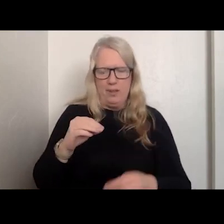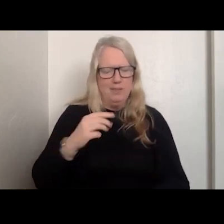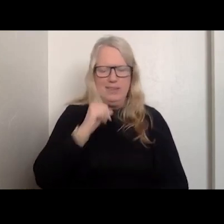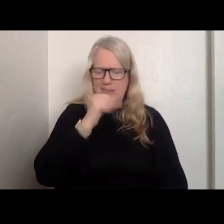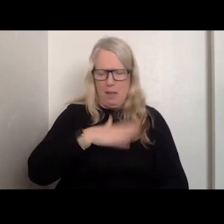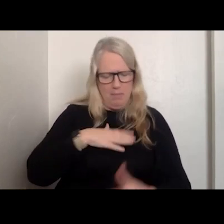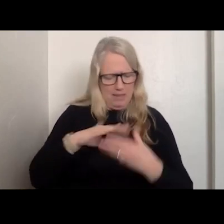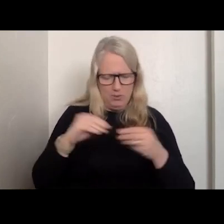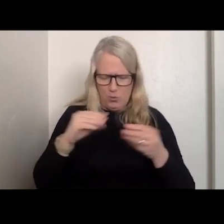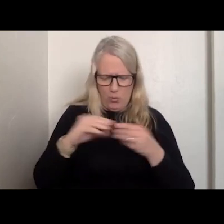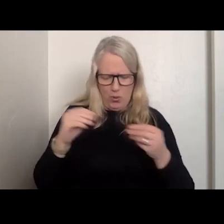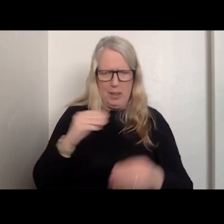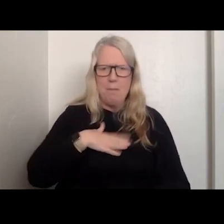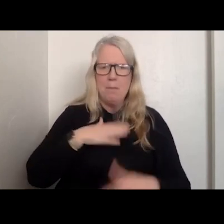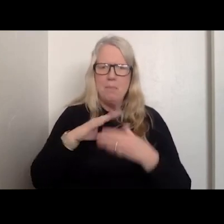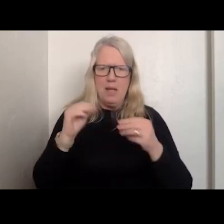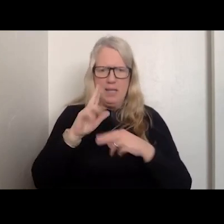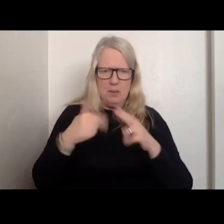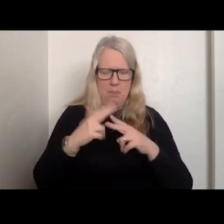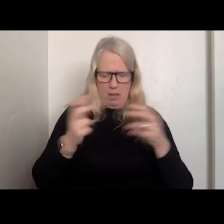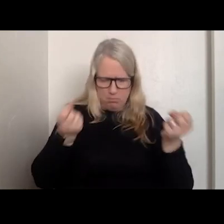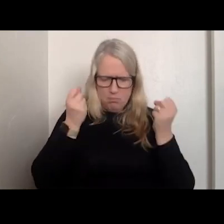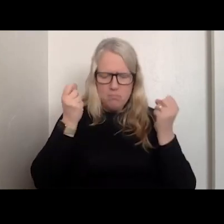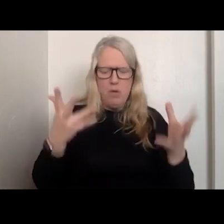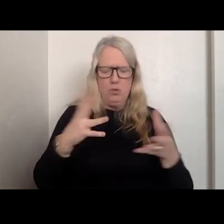MY STORY IS ABOUT MOST OF THE STORIES THAT I PICK UP ALONG MY